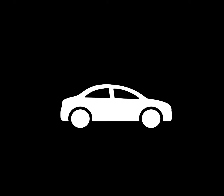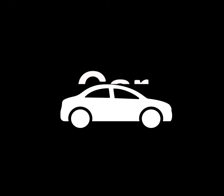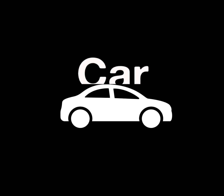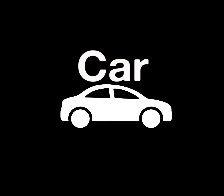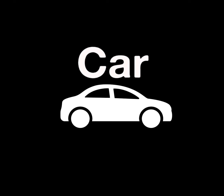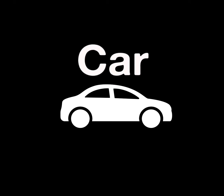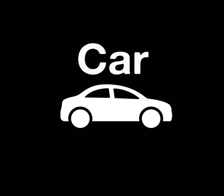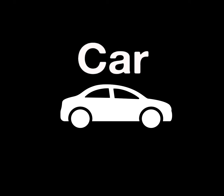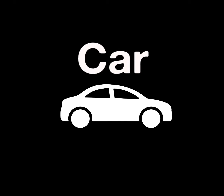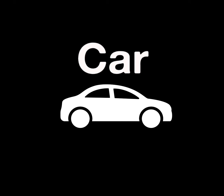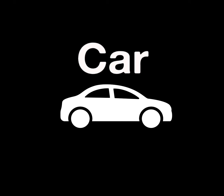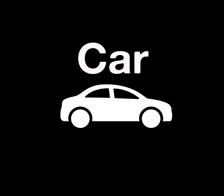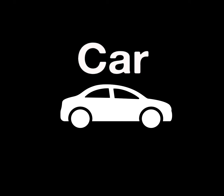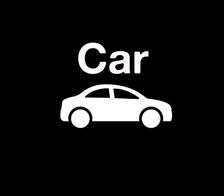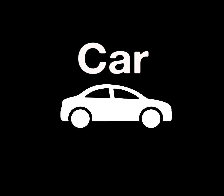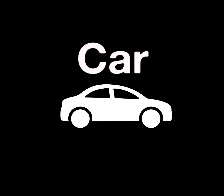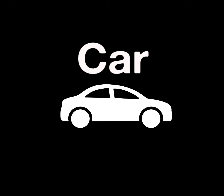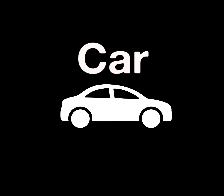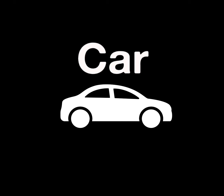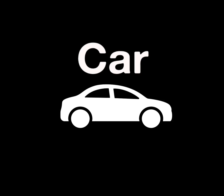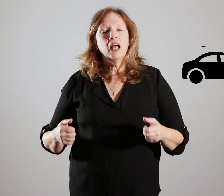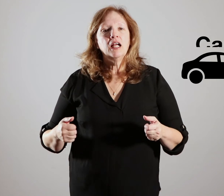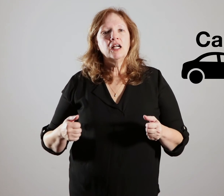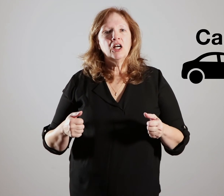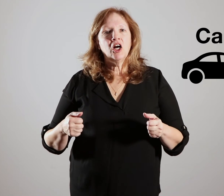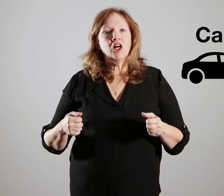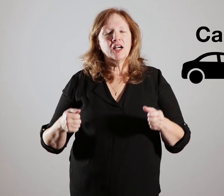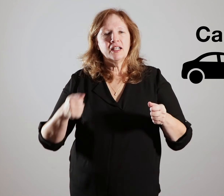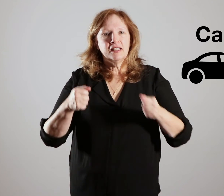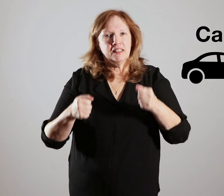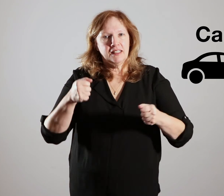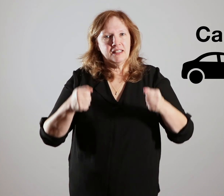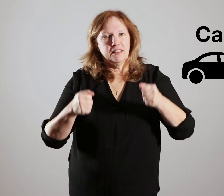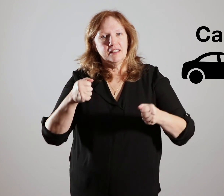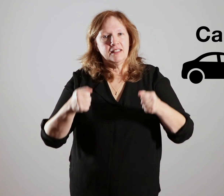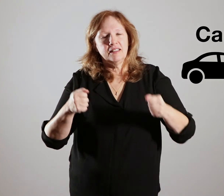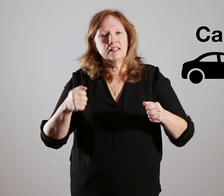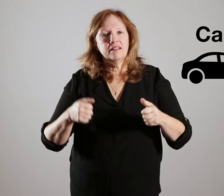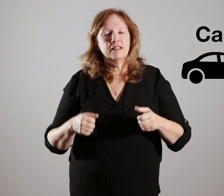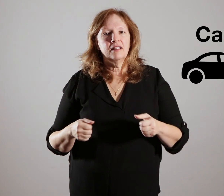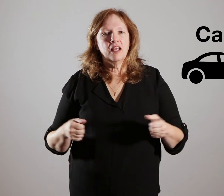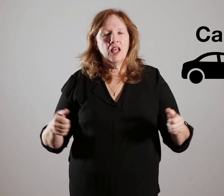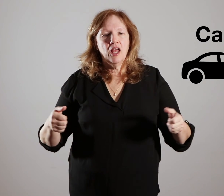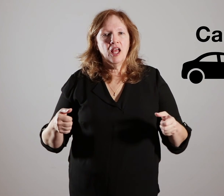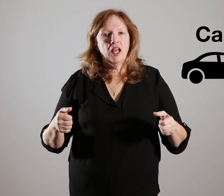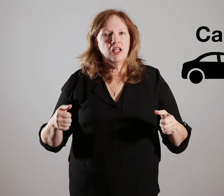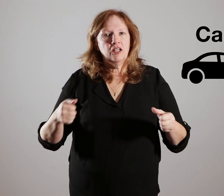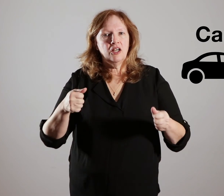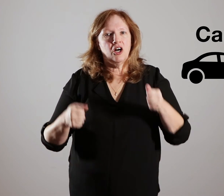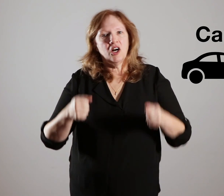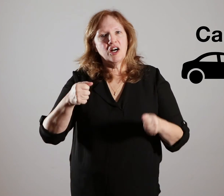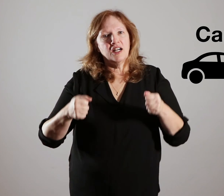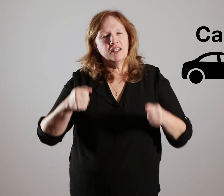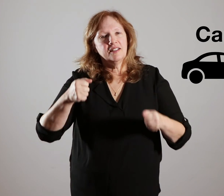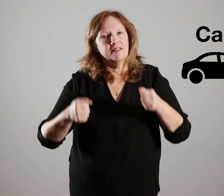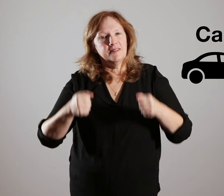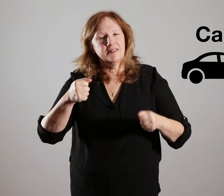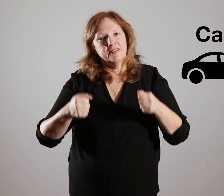[image] car [person signing car] car